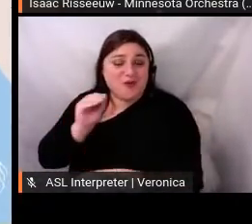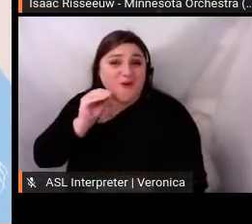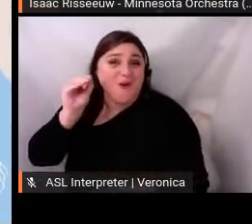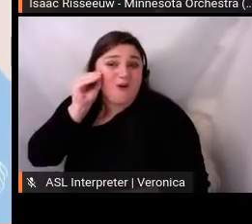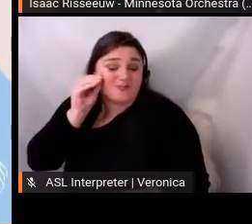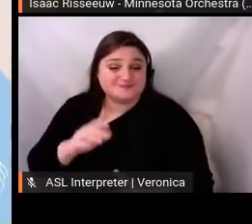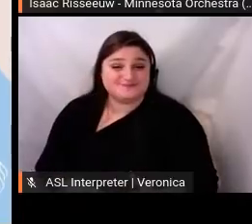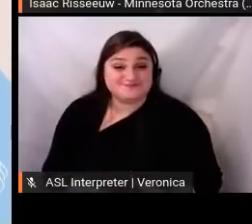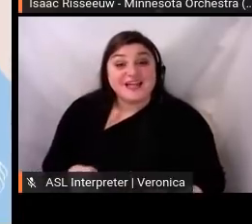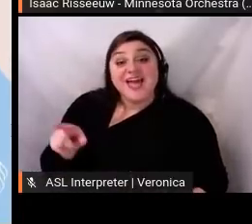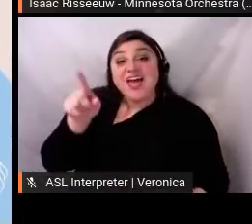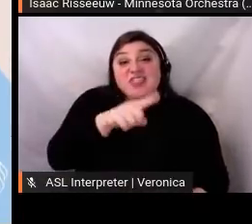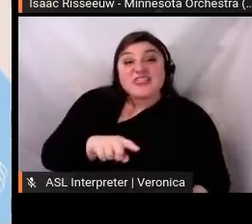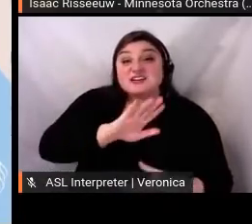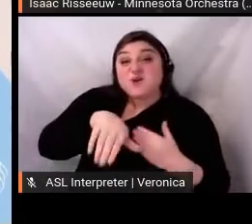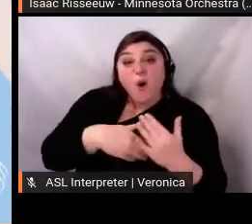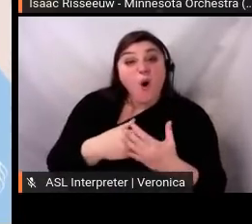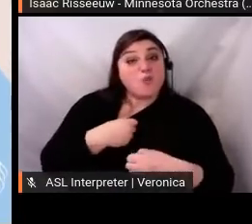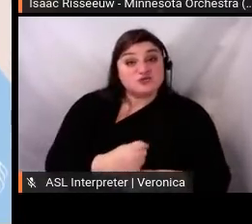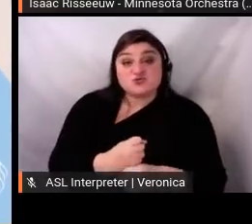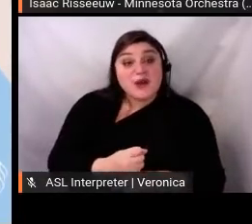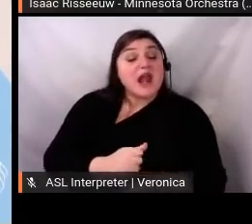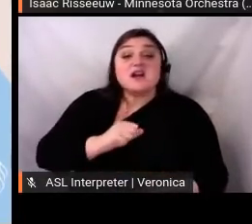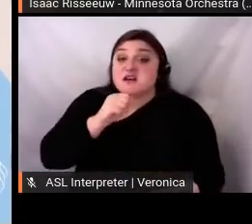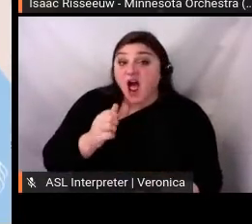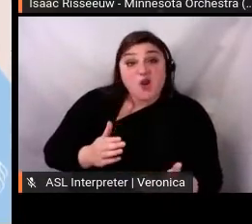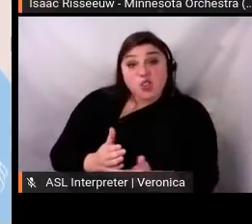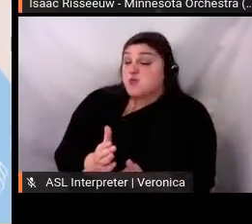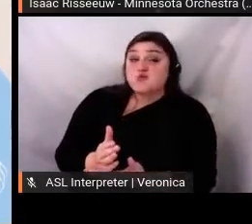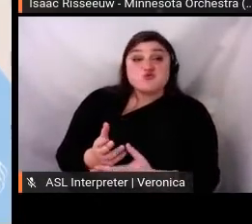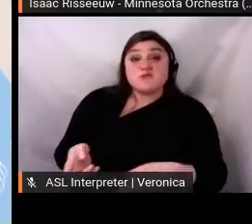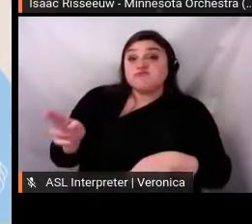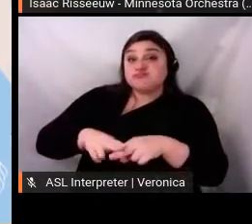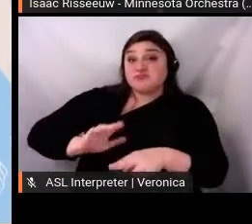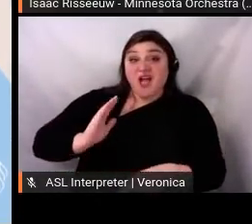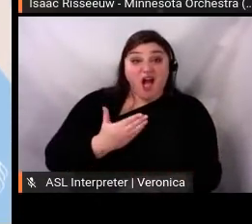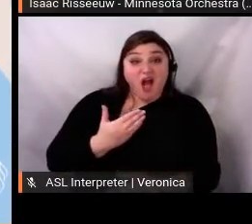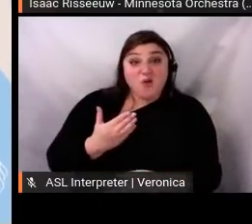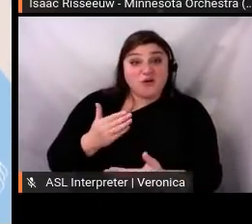without increasing our post frequency. With about five posts per week,